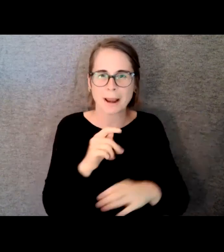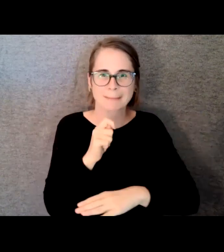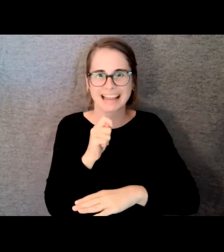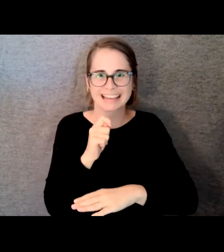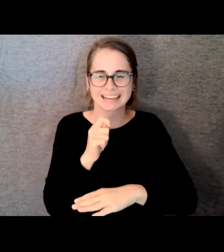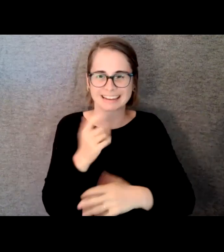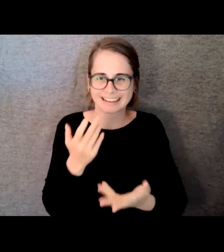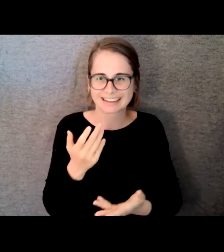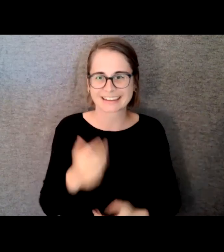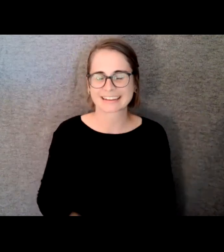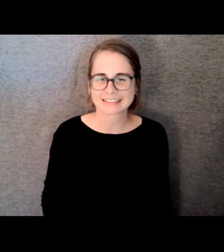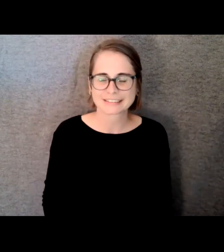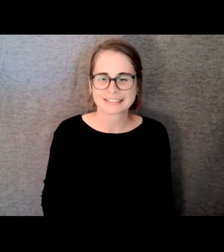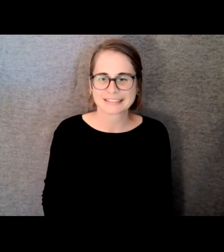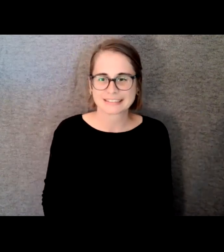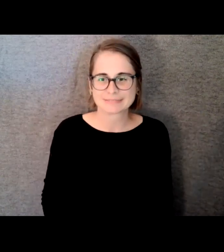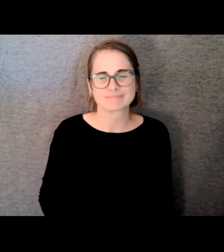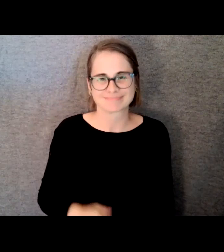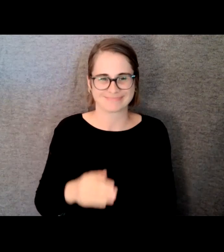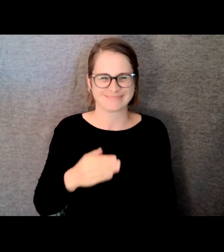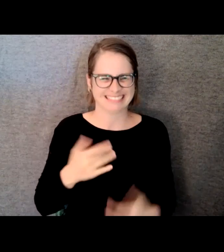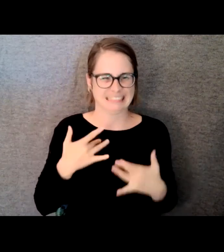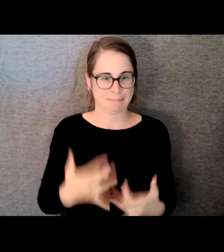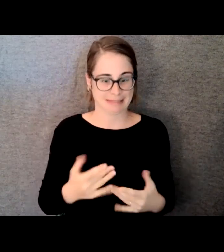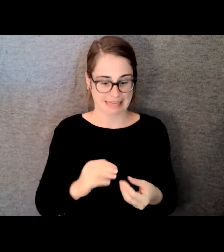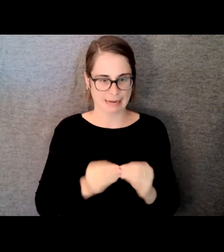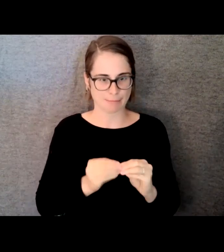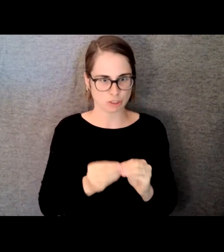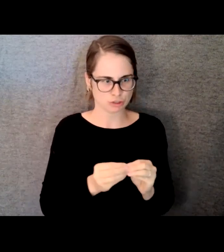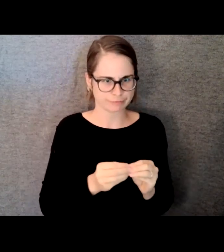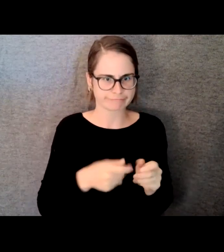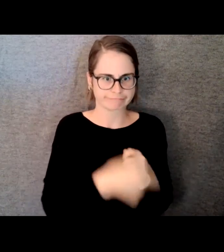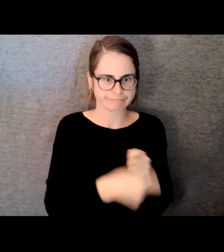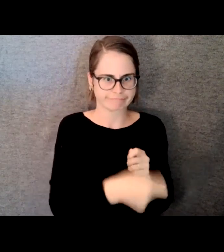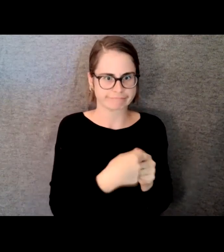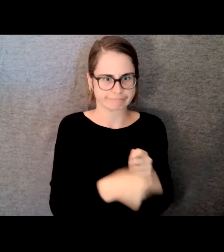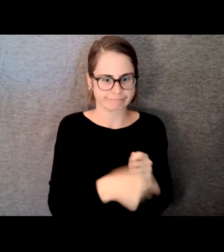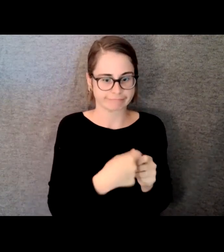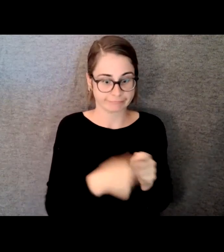like 9 at night. My number was 97 so I was there until 1, 1:30 in the morning trying